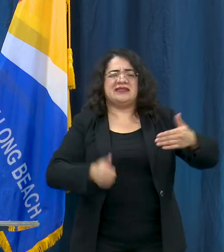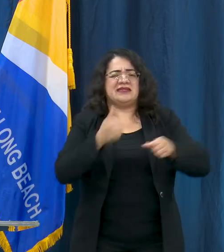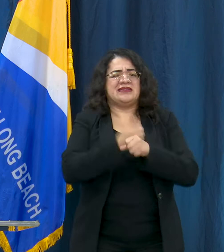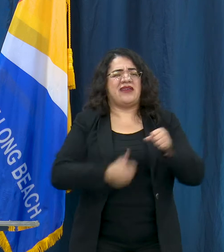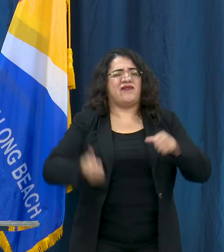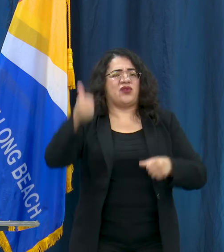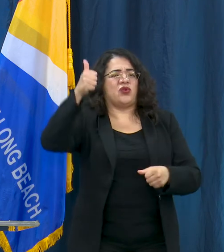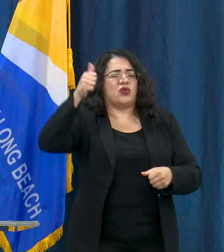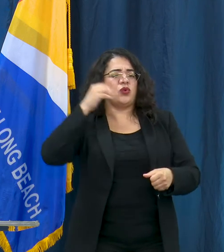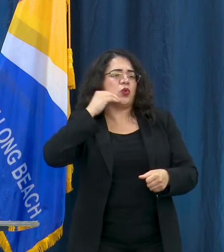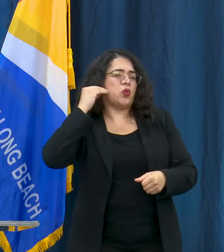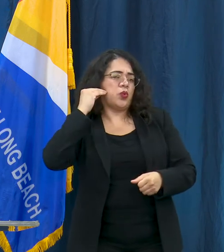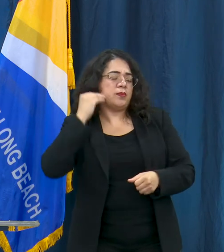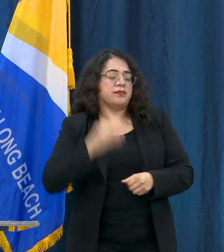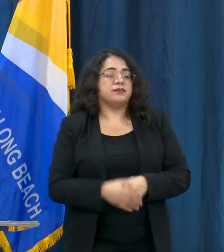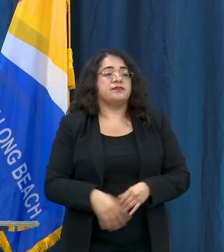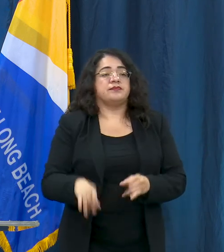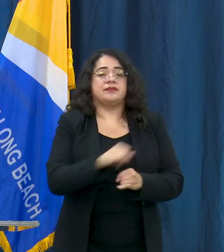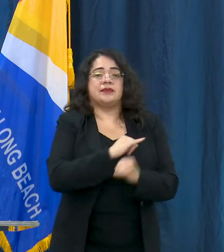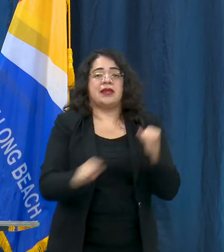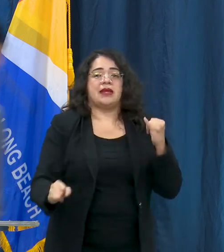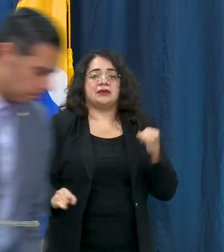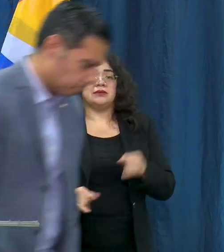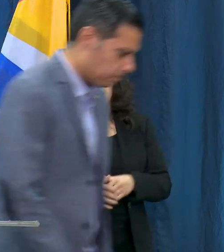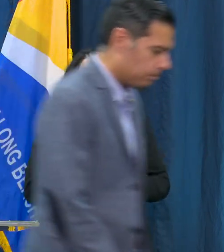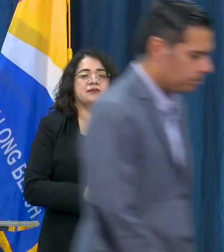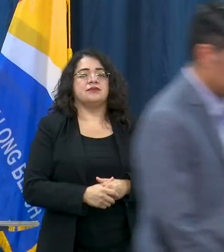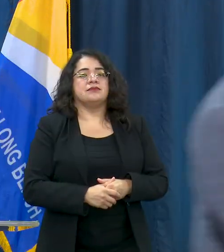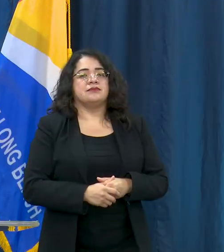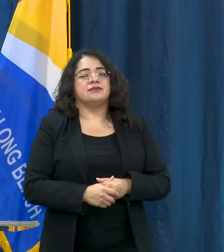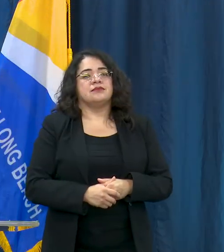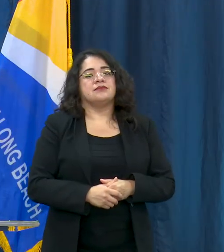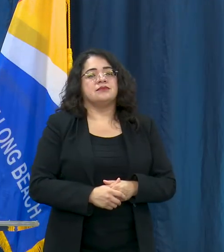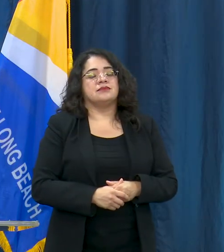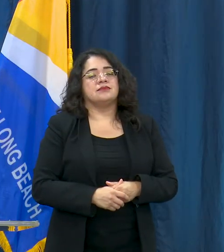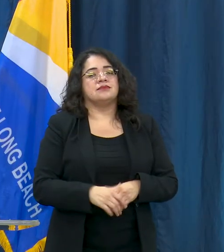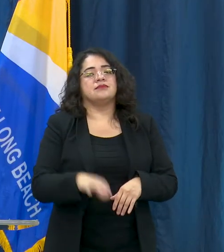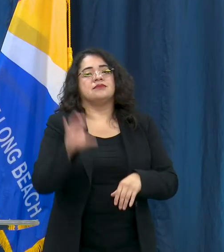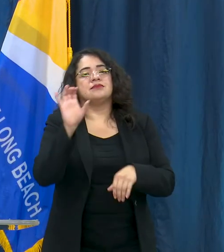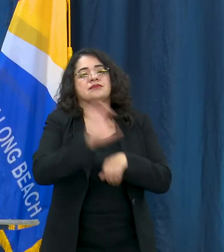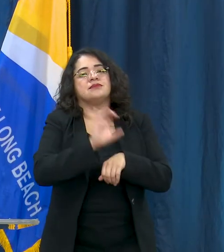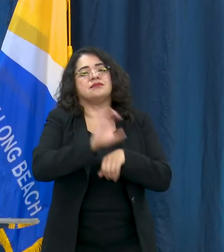question on social media Dr. Davis - are churches allowed to be open and can